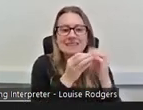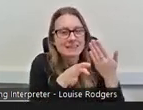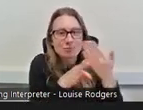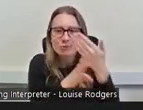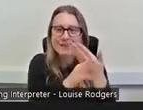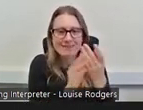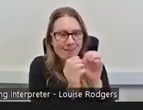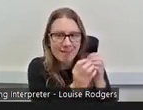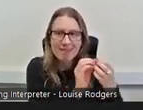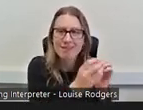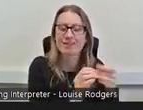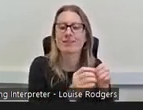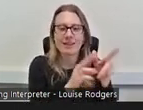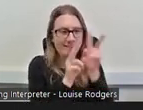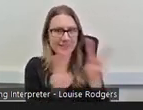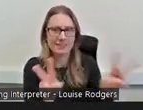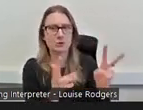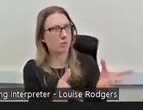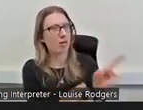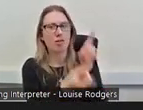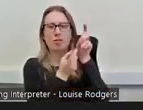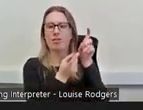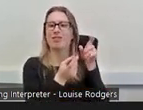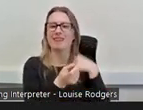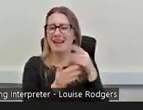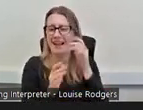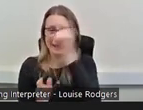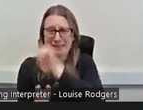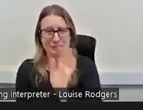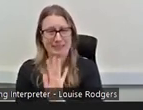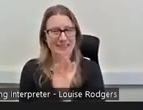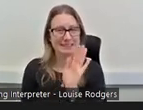visual learner, everything I'm just not academic and so I really struggled in fifth year.